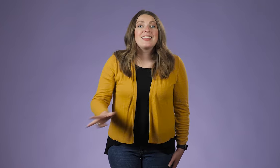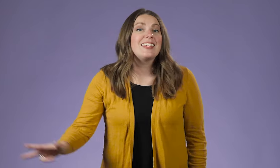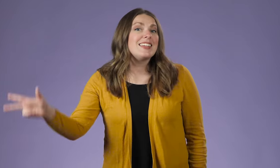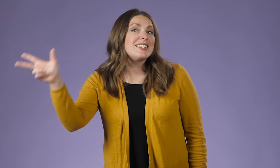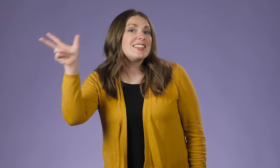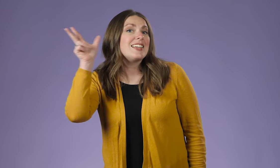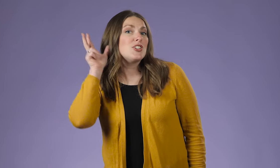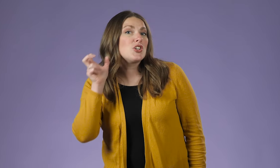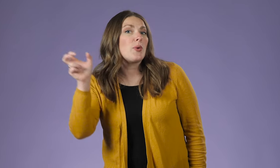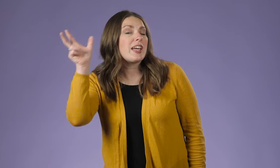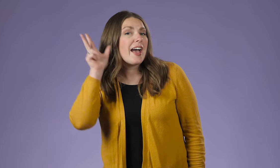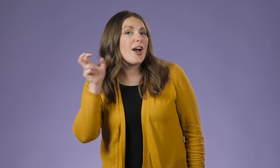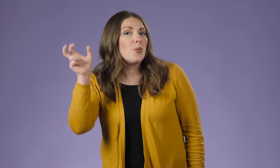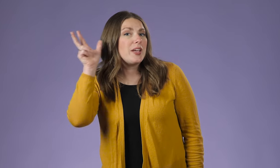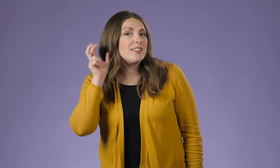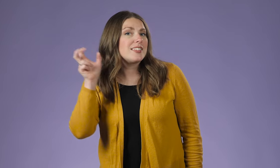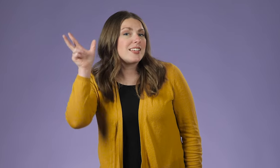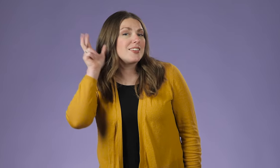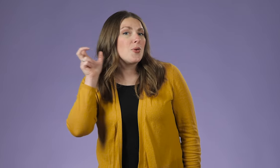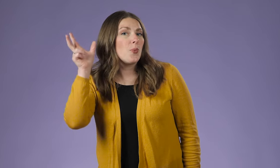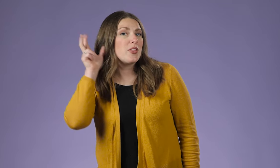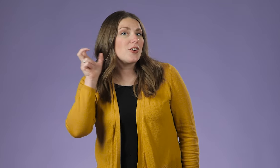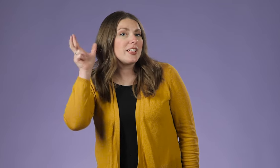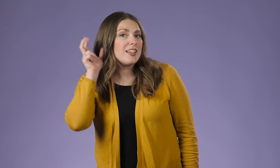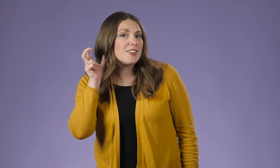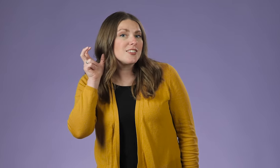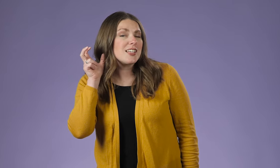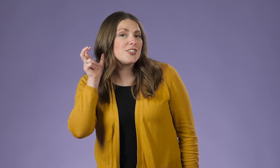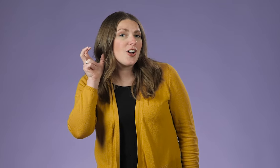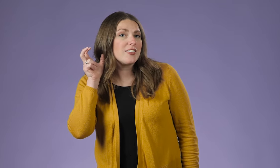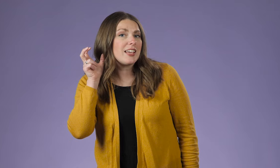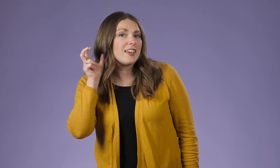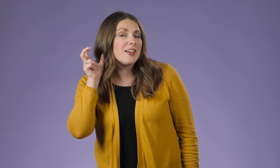This is showing how we listen with our ears in talking.